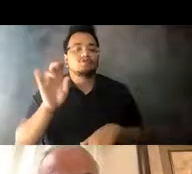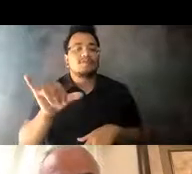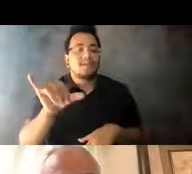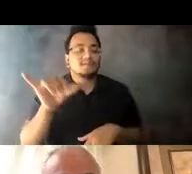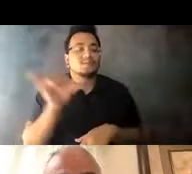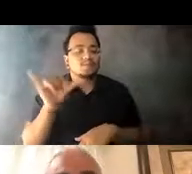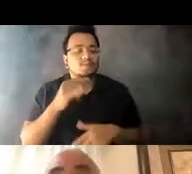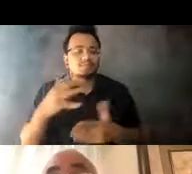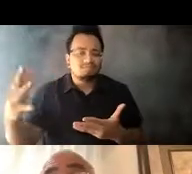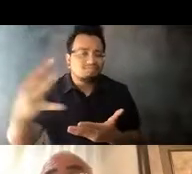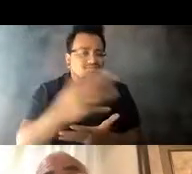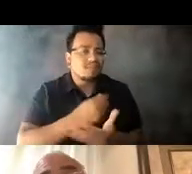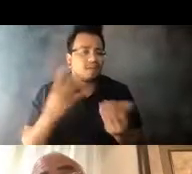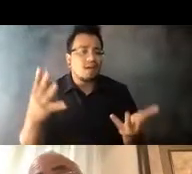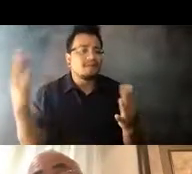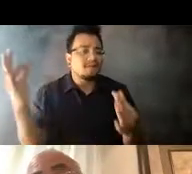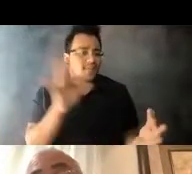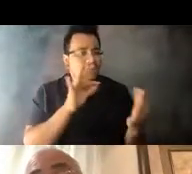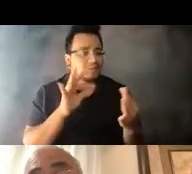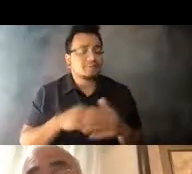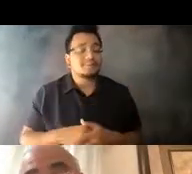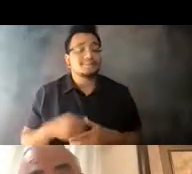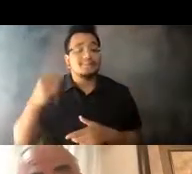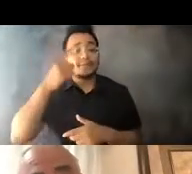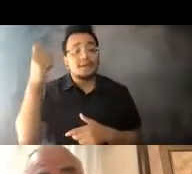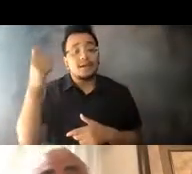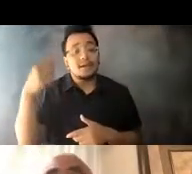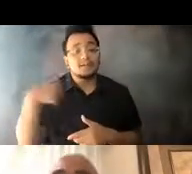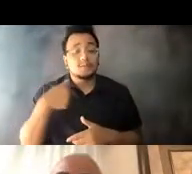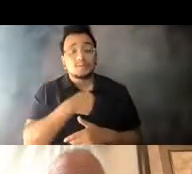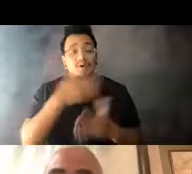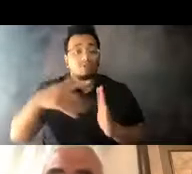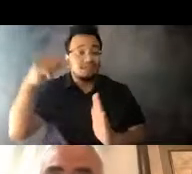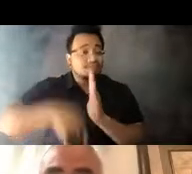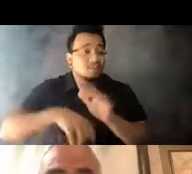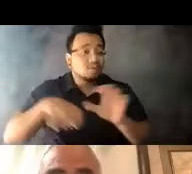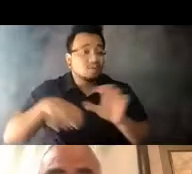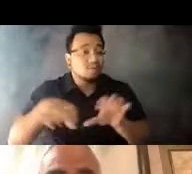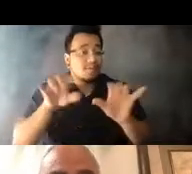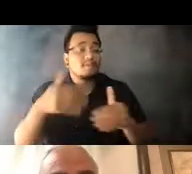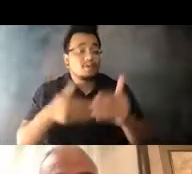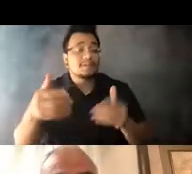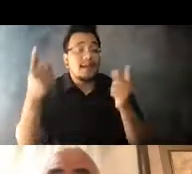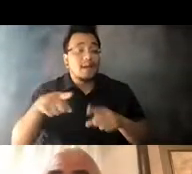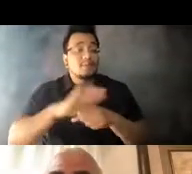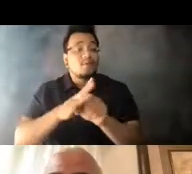14:36:17 And so because of the fact that we were far along in that process, when the pandemic hit, we were actually able to take elements of